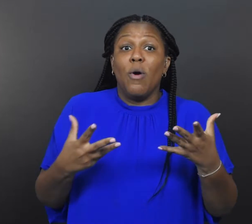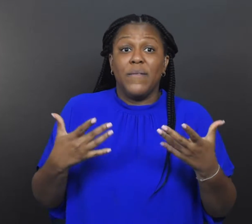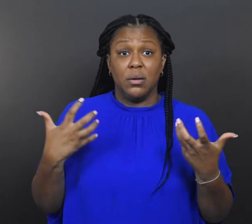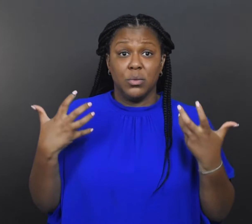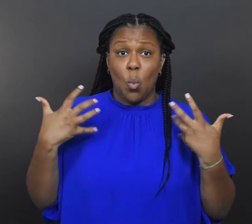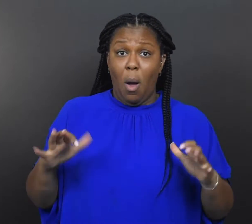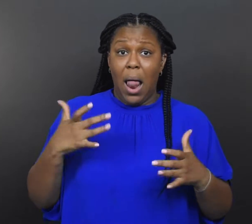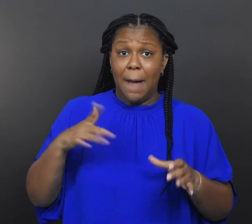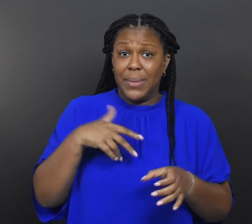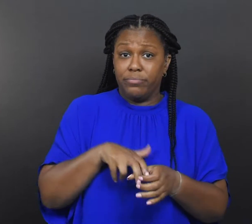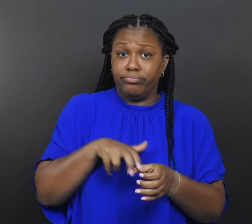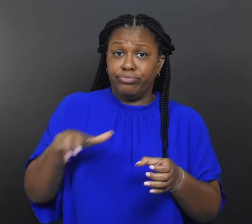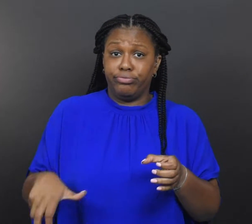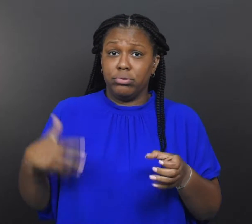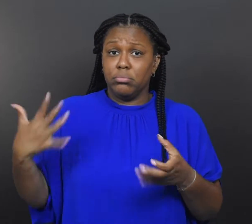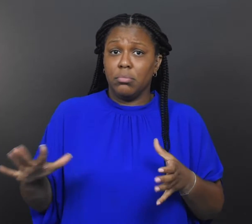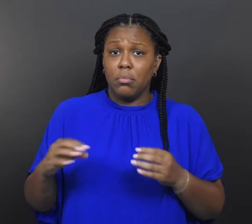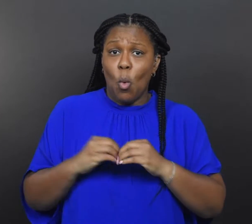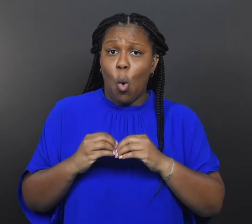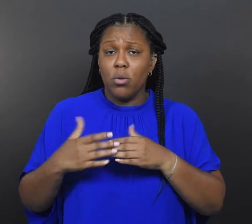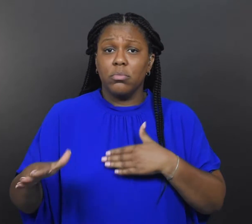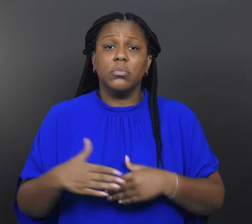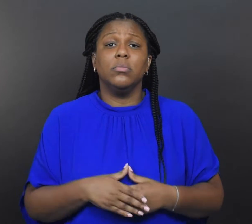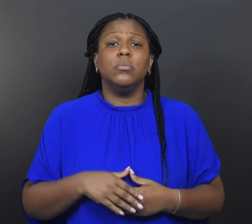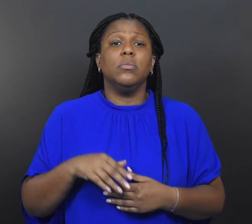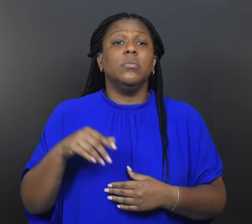to let me out to go get more,” Neetu says.